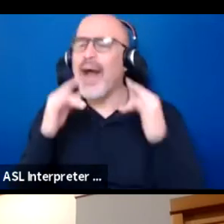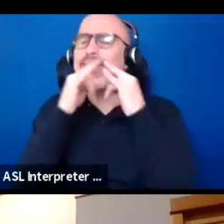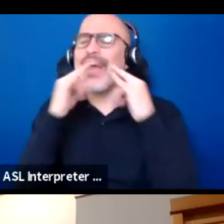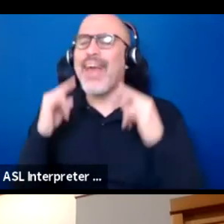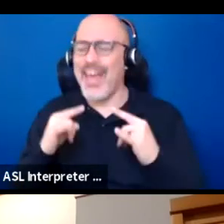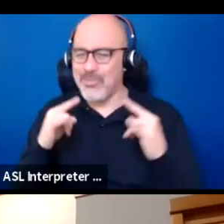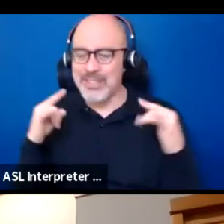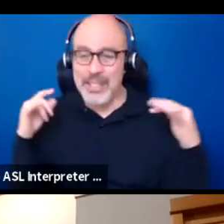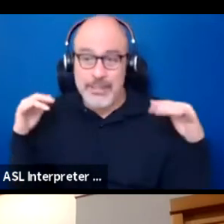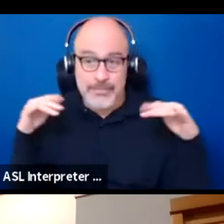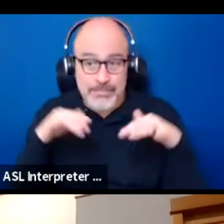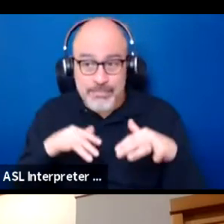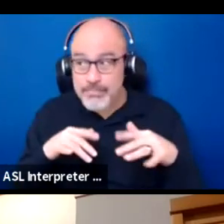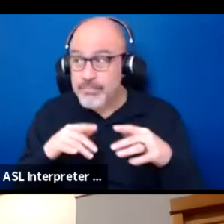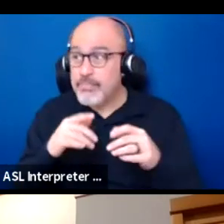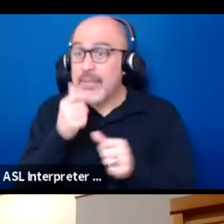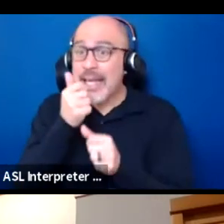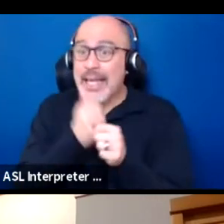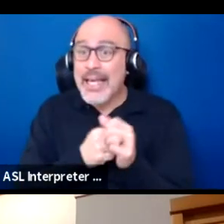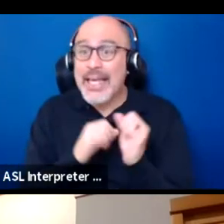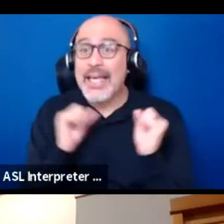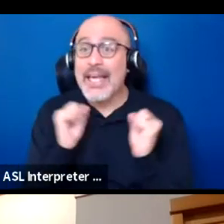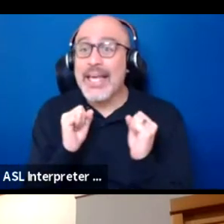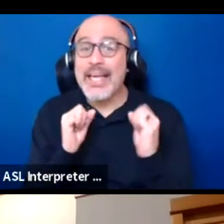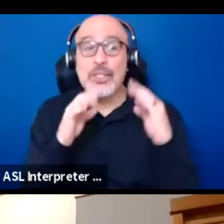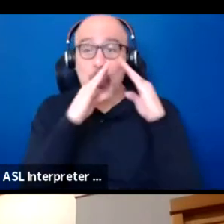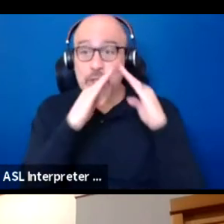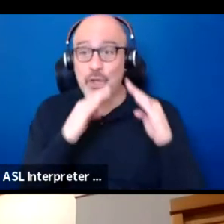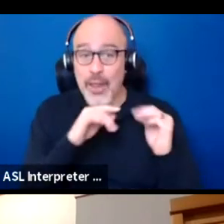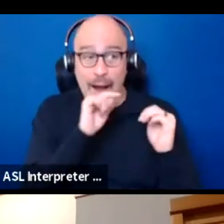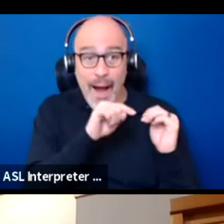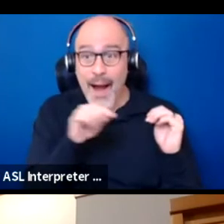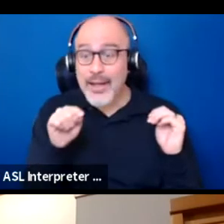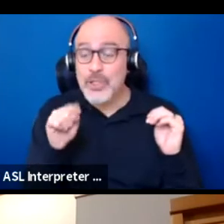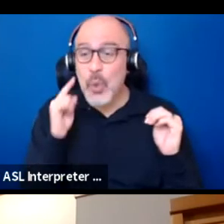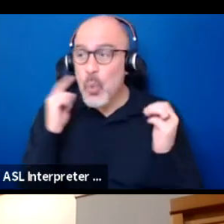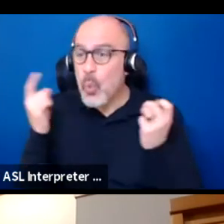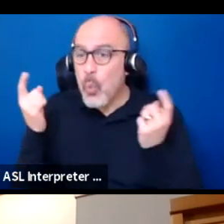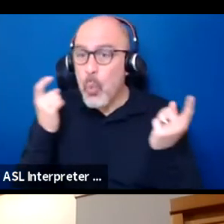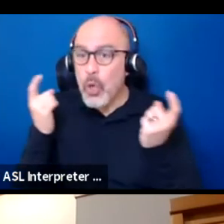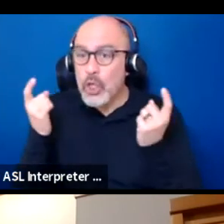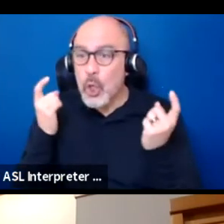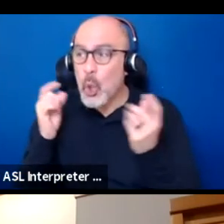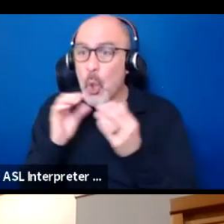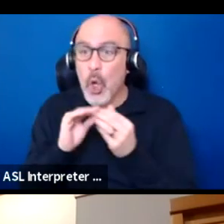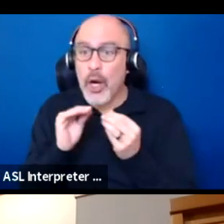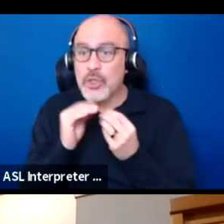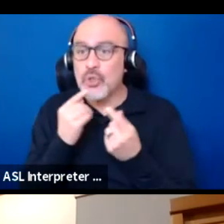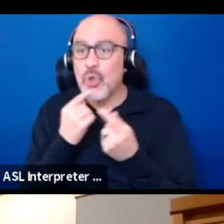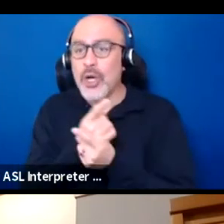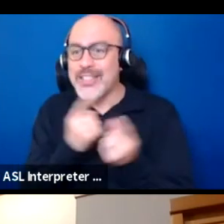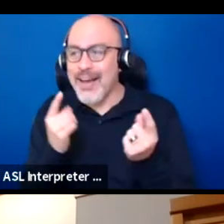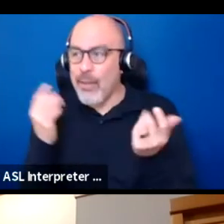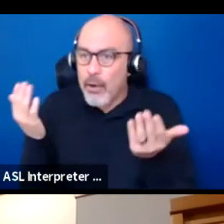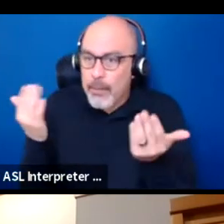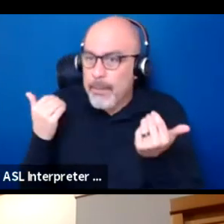and each winter lodge would lure a storyteller. They would say, oh, come to our lodge.